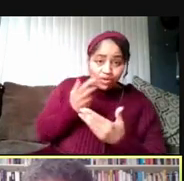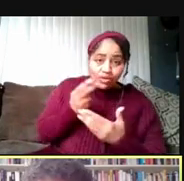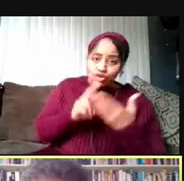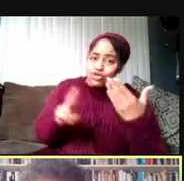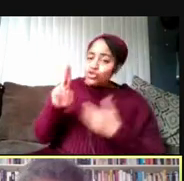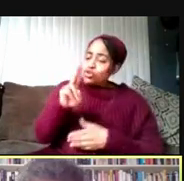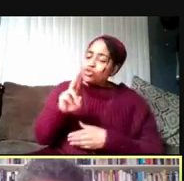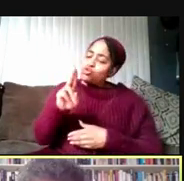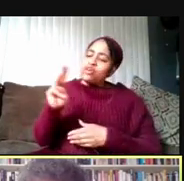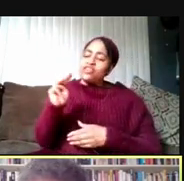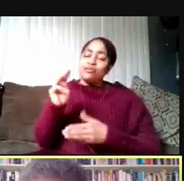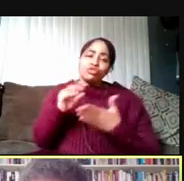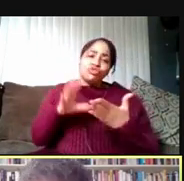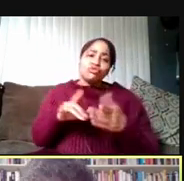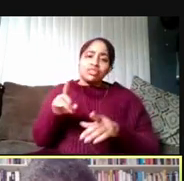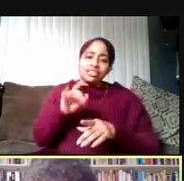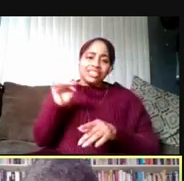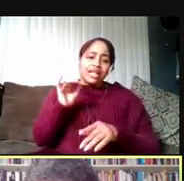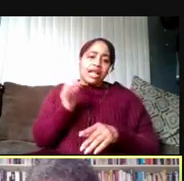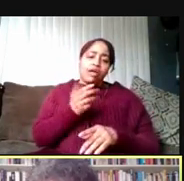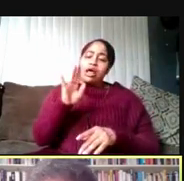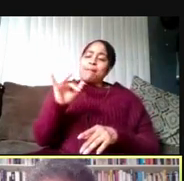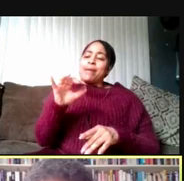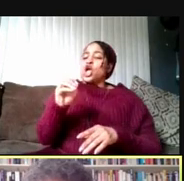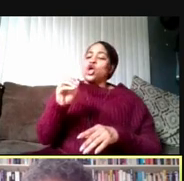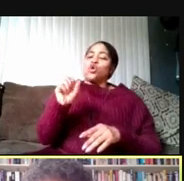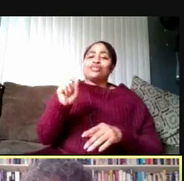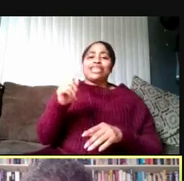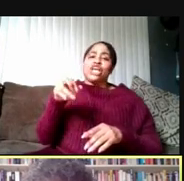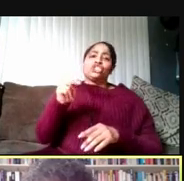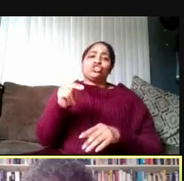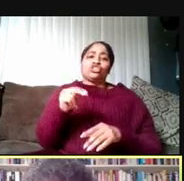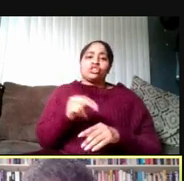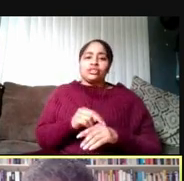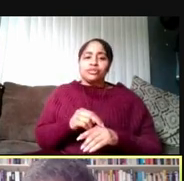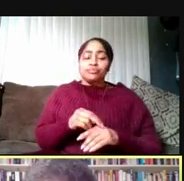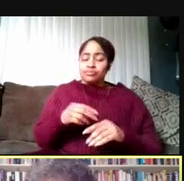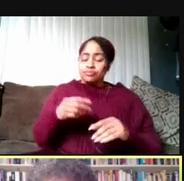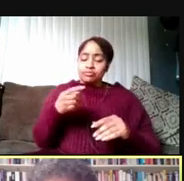such as our offerings at the bio station. We're working with appropriate units to ensure